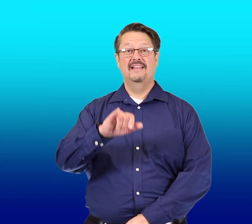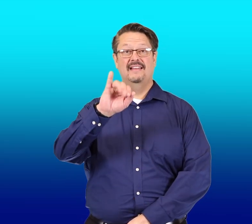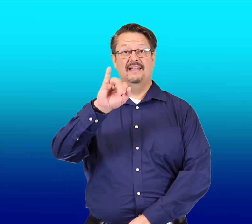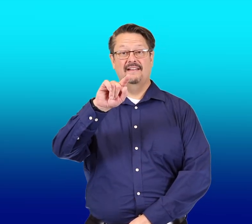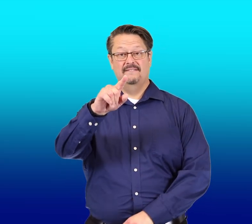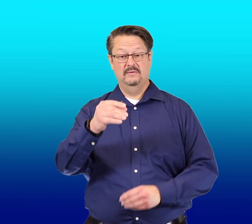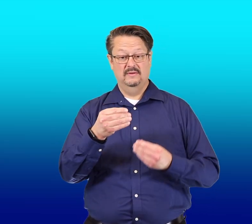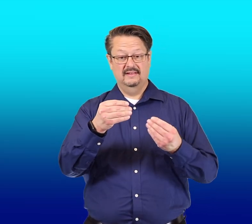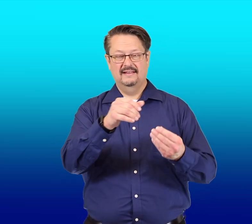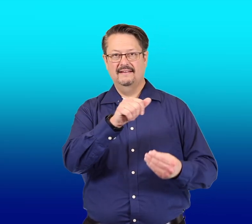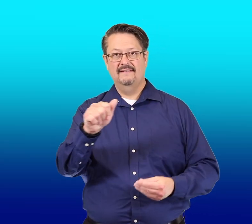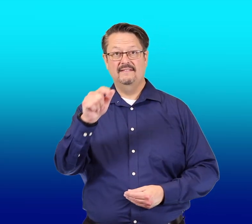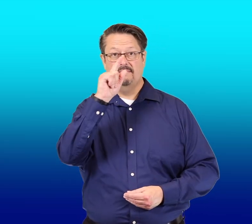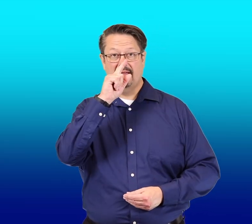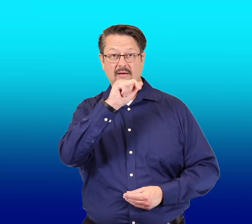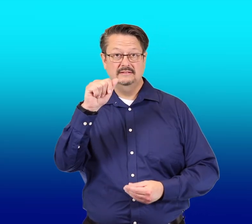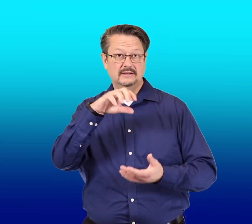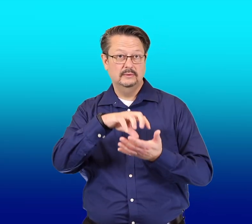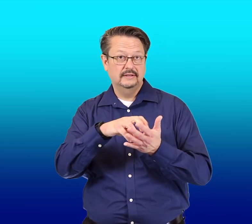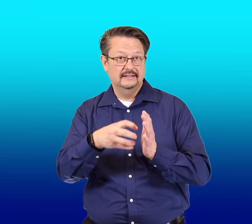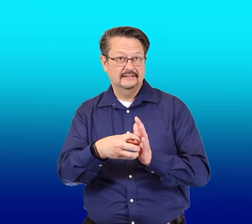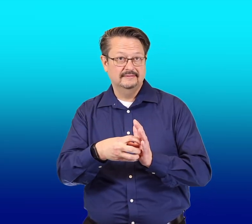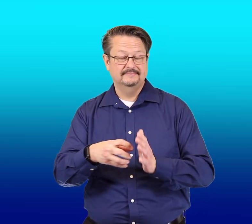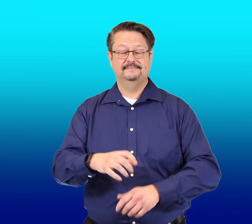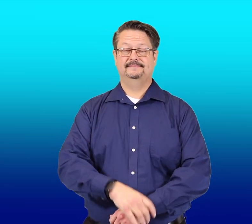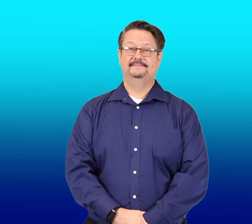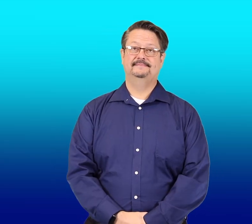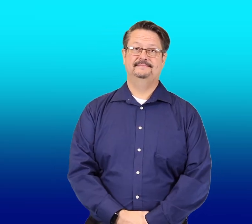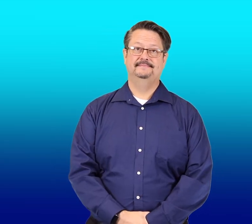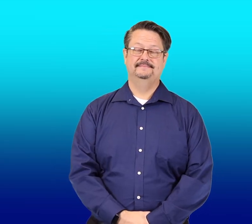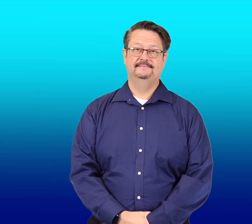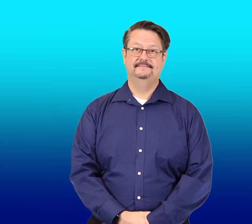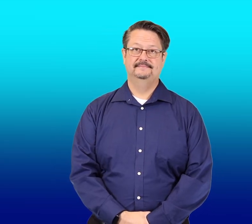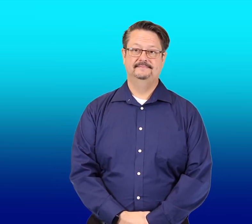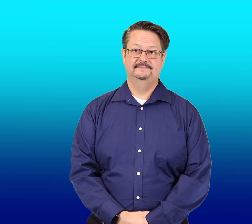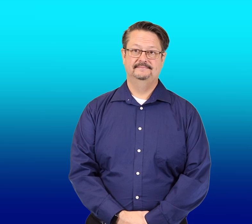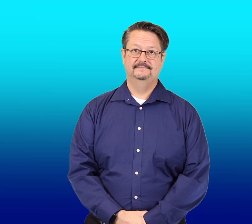If you give a mouse a cookie,